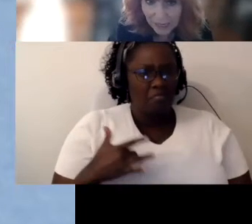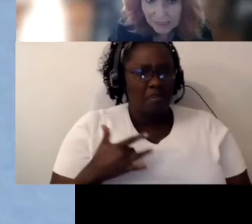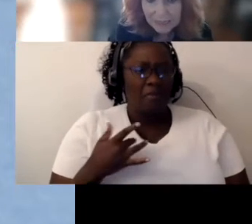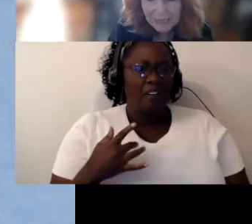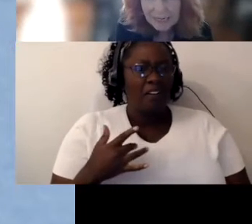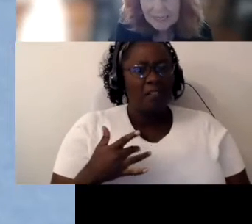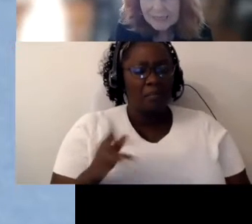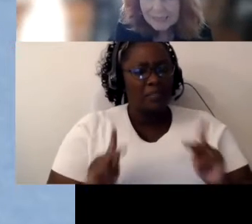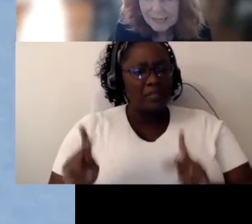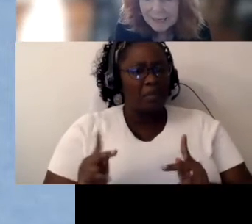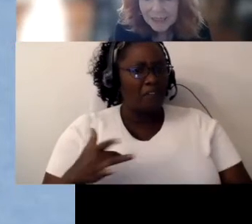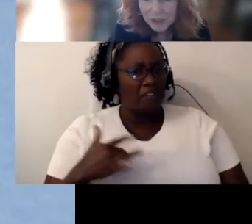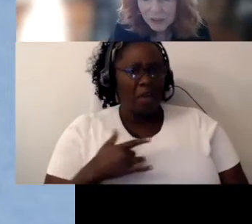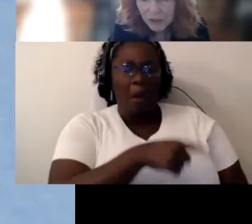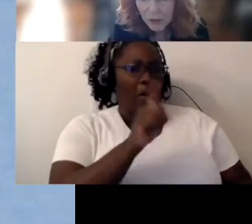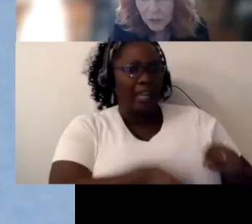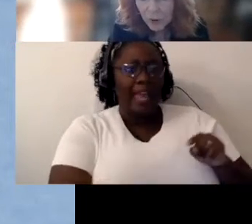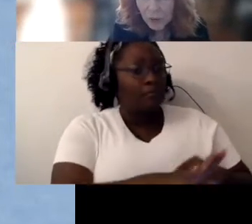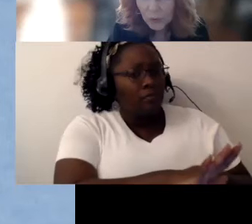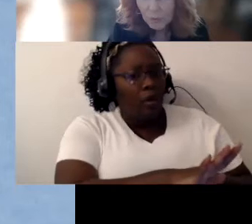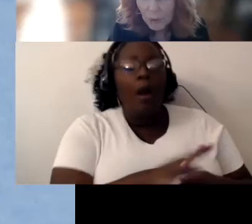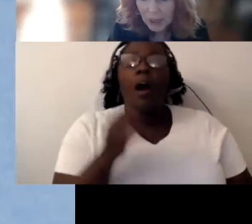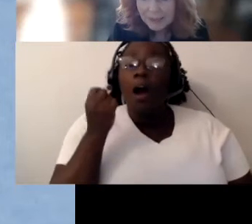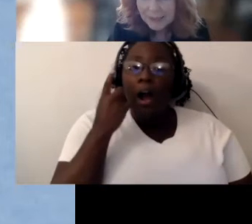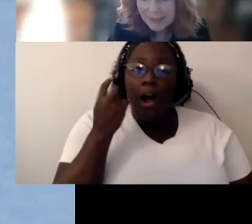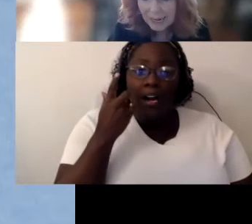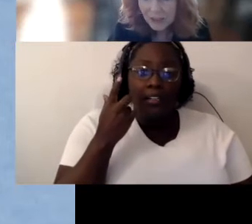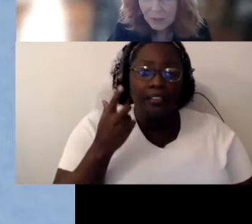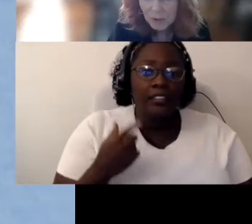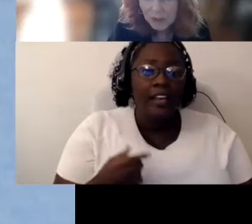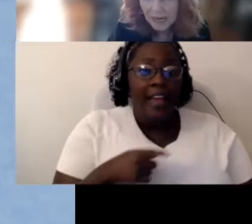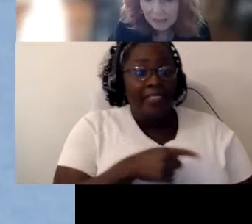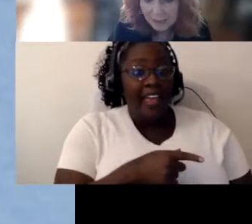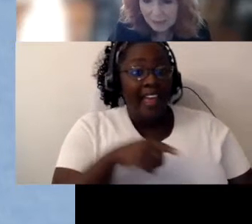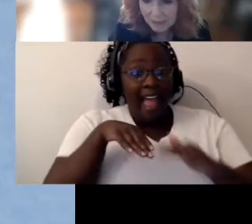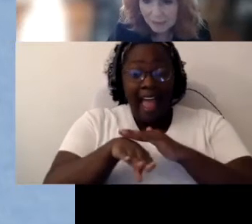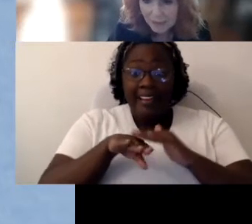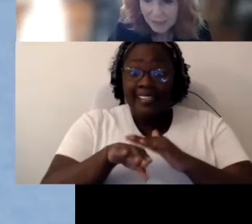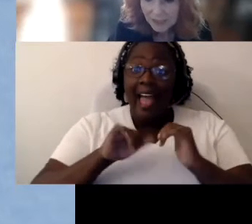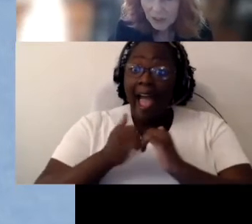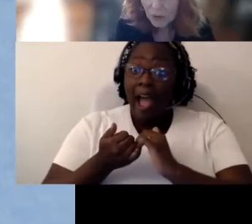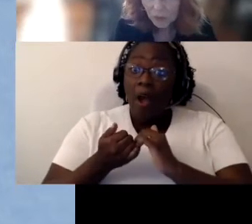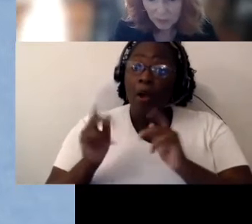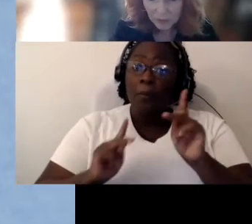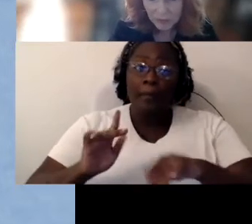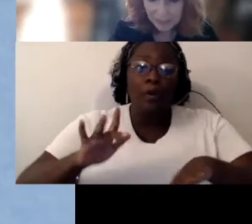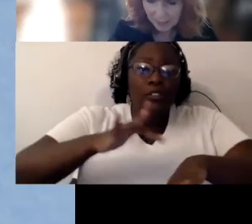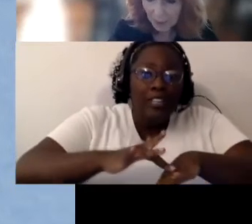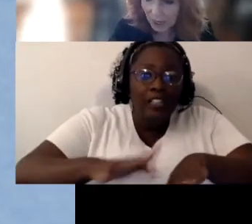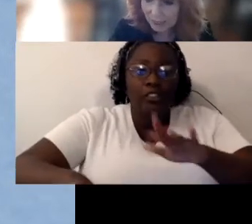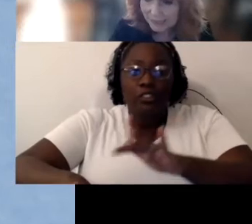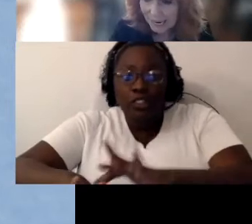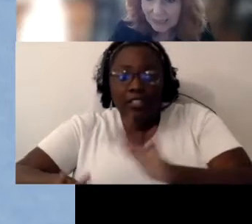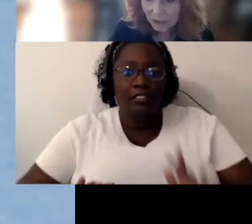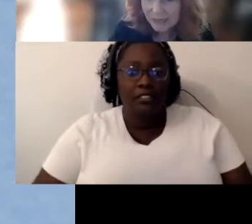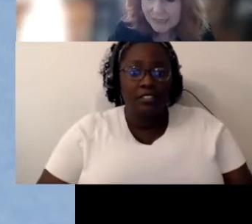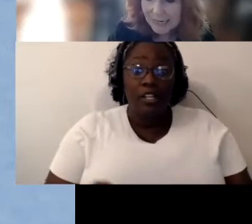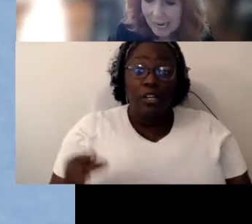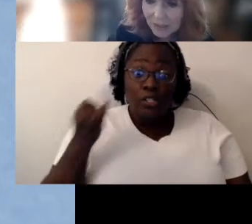Instead, they do so through the bodily-tactile modality. So its bodily-tactile is a tactile